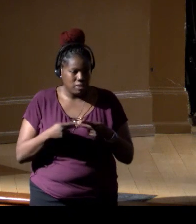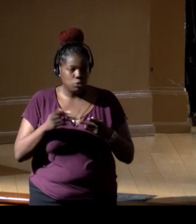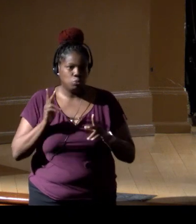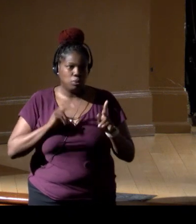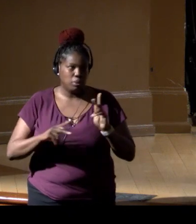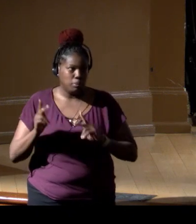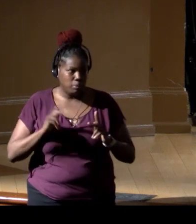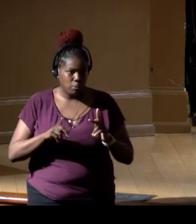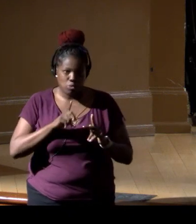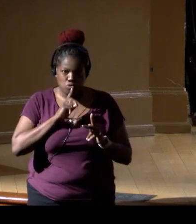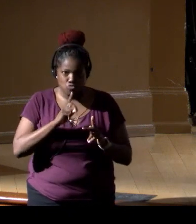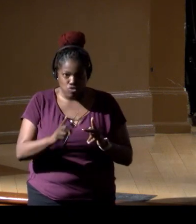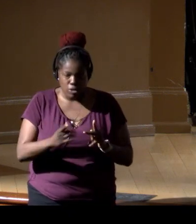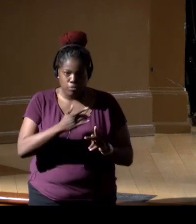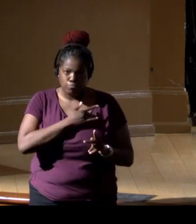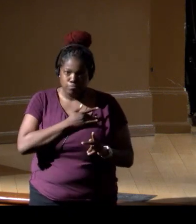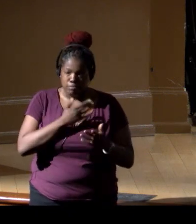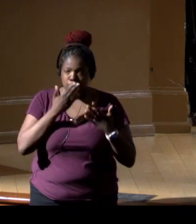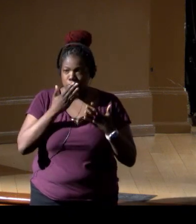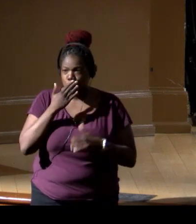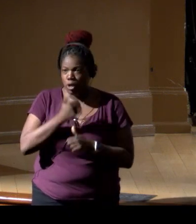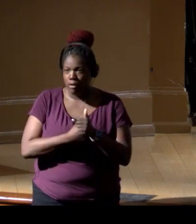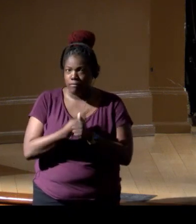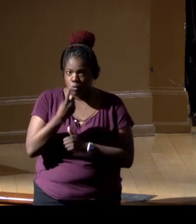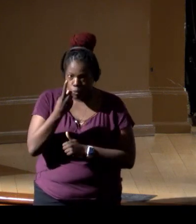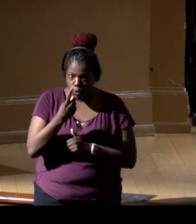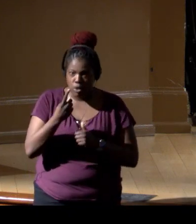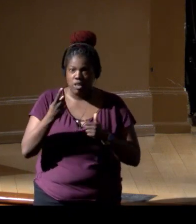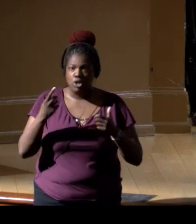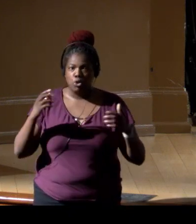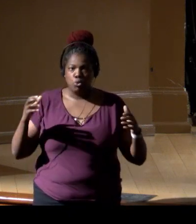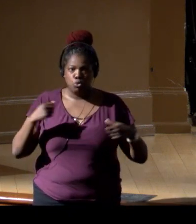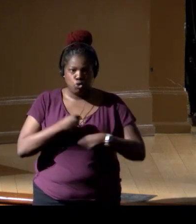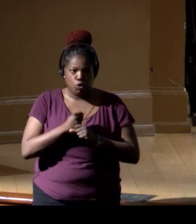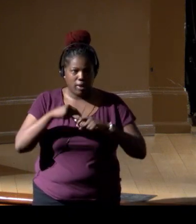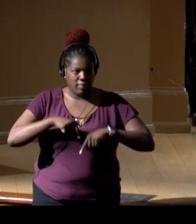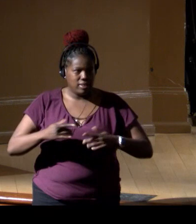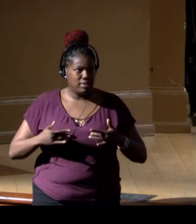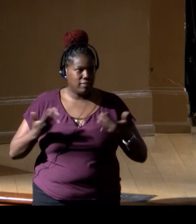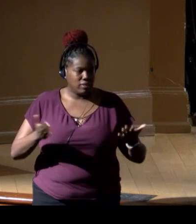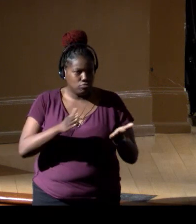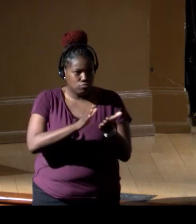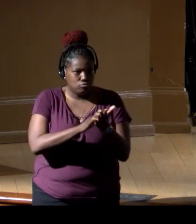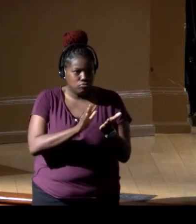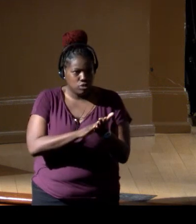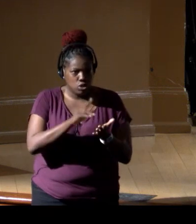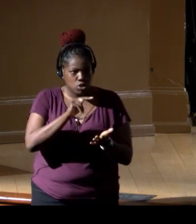So again, a big thanks to everybody who's put this together, a special shout-out to Niamh here,